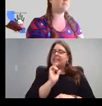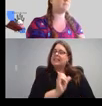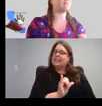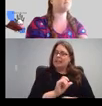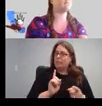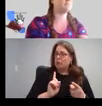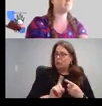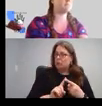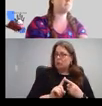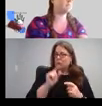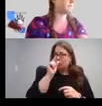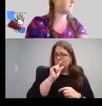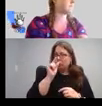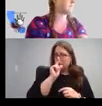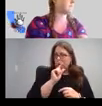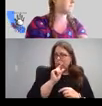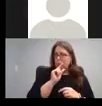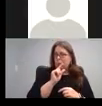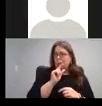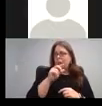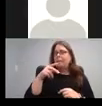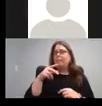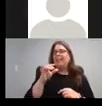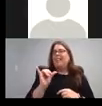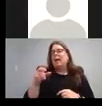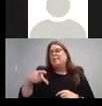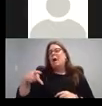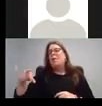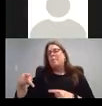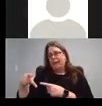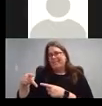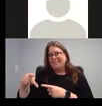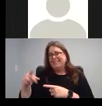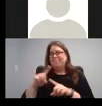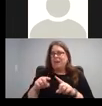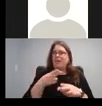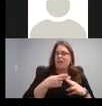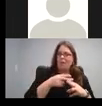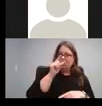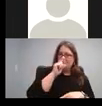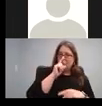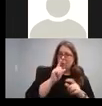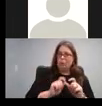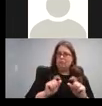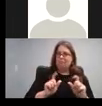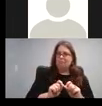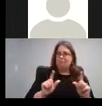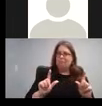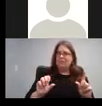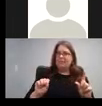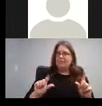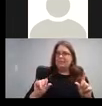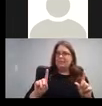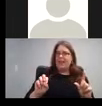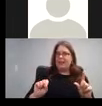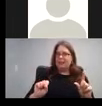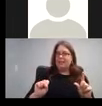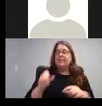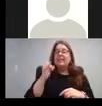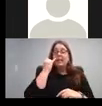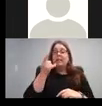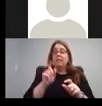which is google's version of powerpoint. And when you have a google slide show open and its ready to present